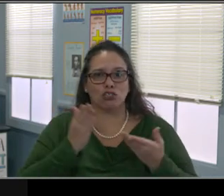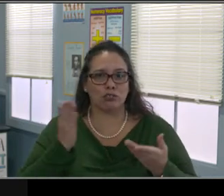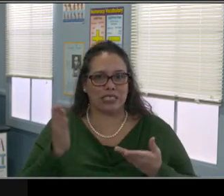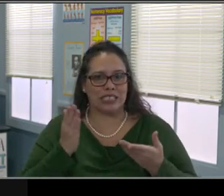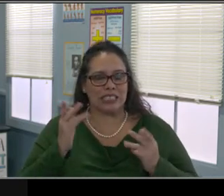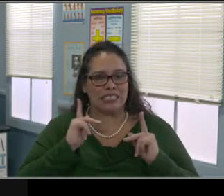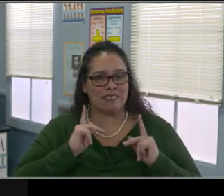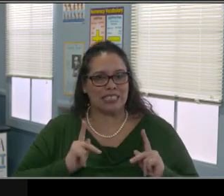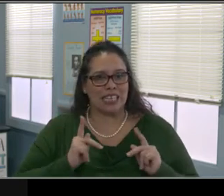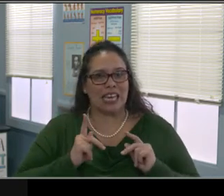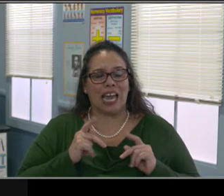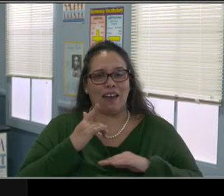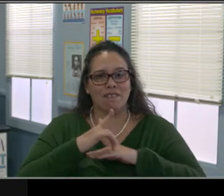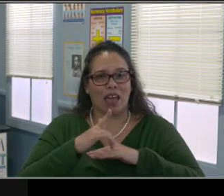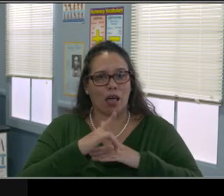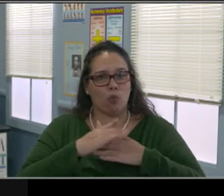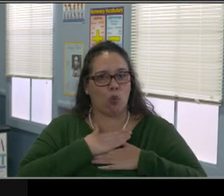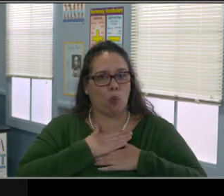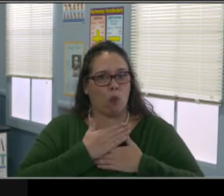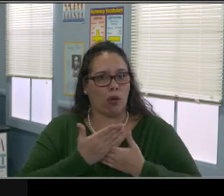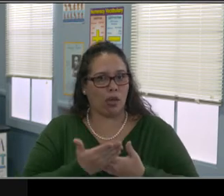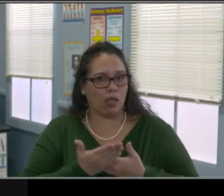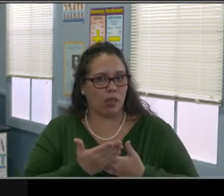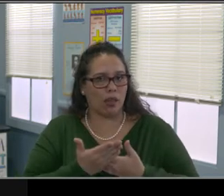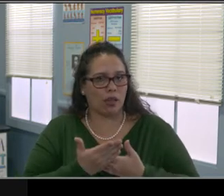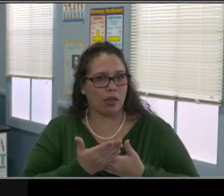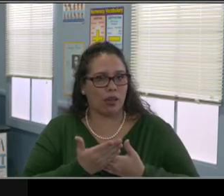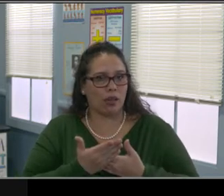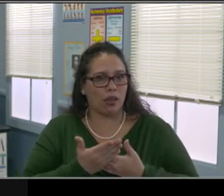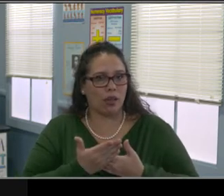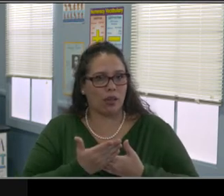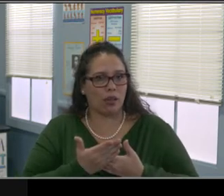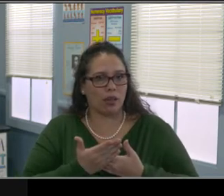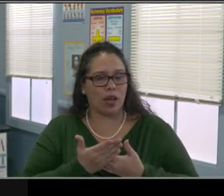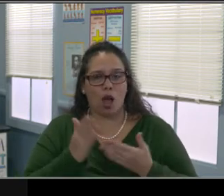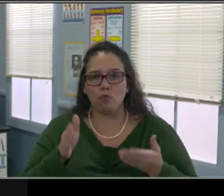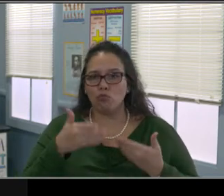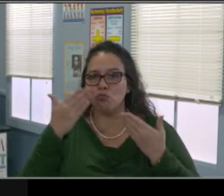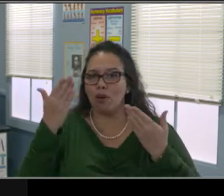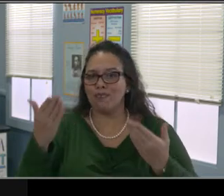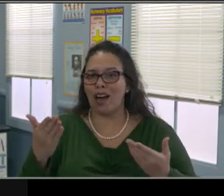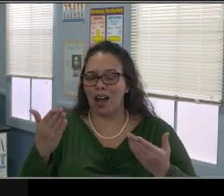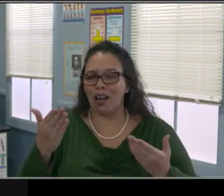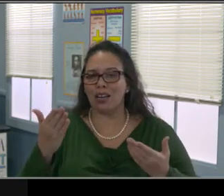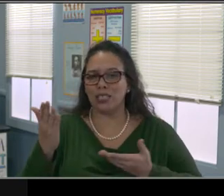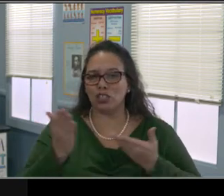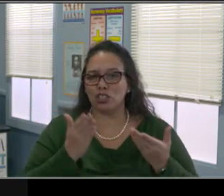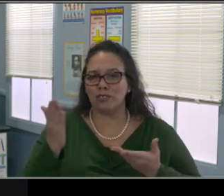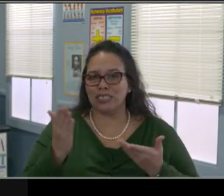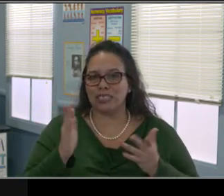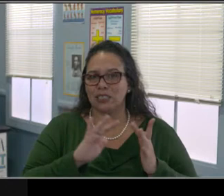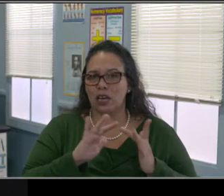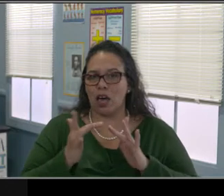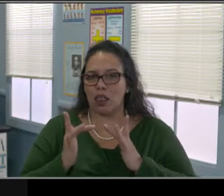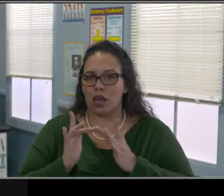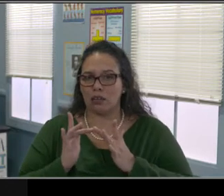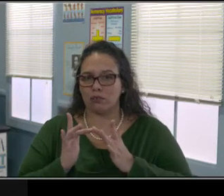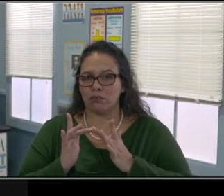Materials should be available in whatever format is needed for a child to learn or to access the curriculum.